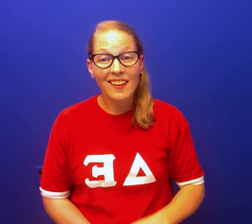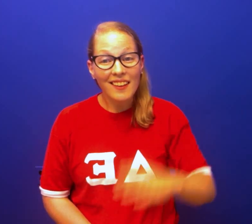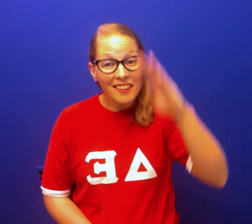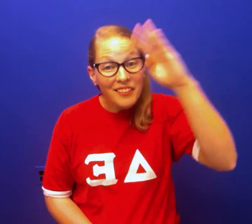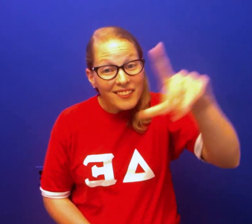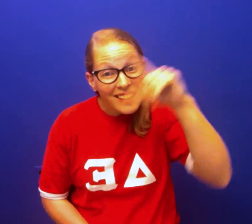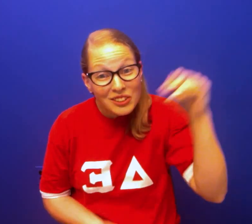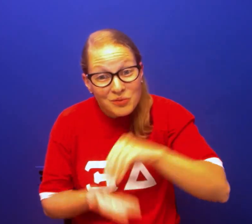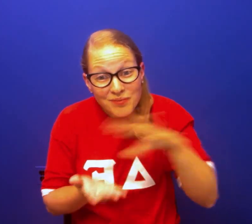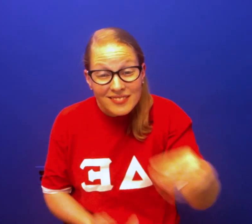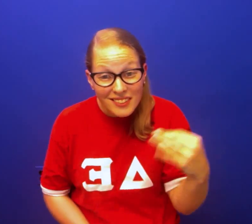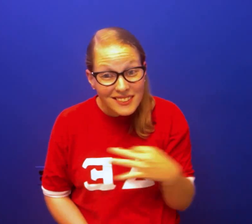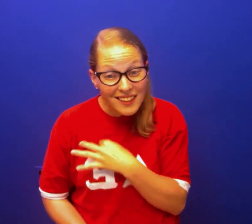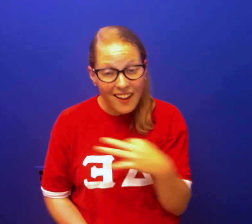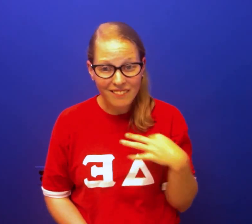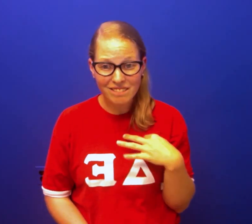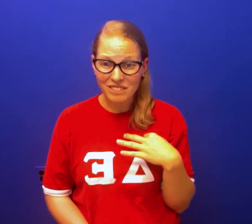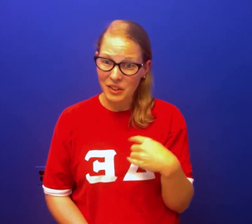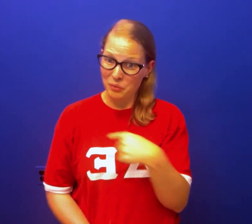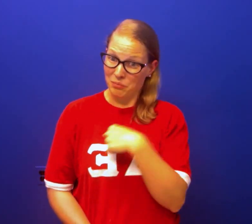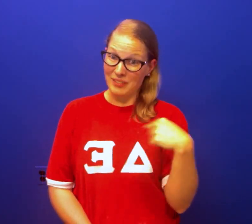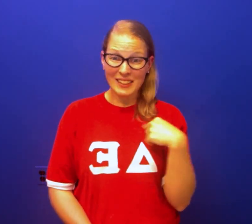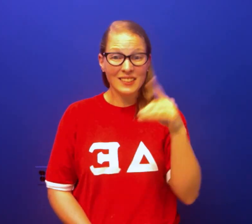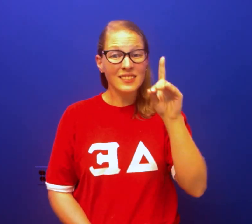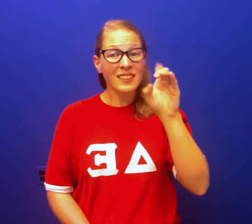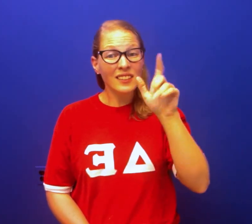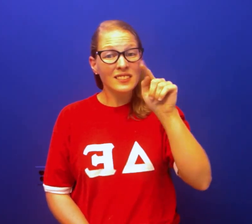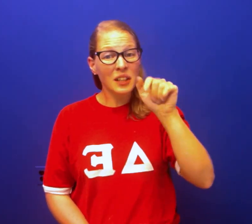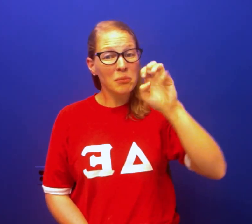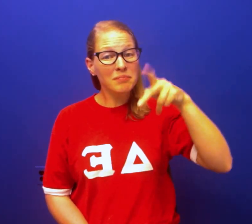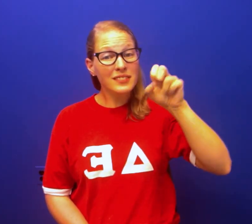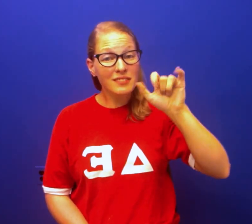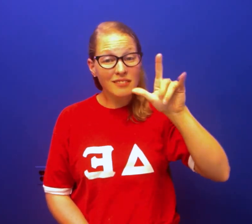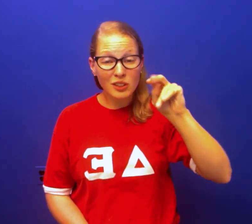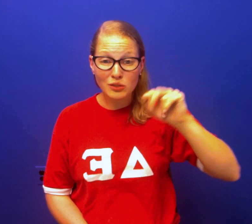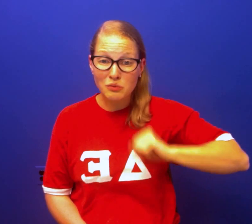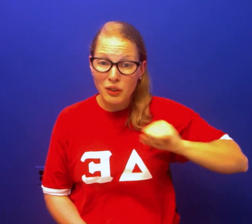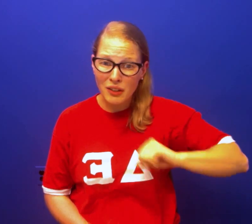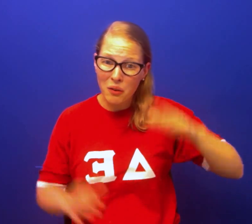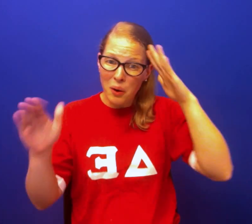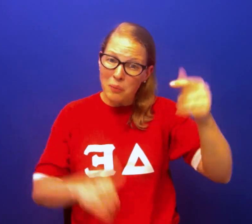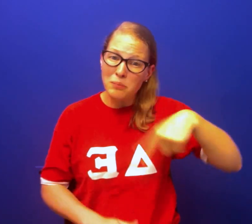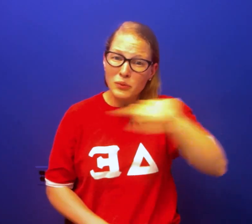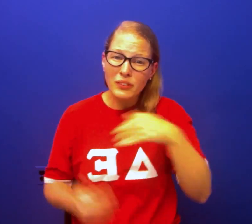Hello Gallaudet Students and Staff! We the Delta Epsilon Sorority hope you have had an